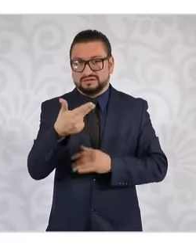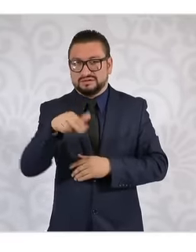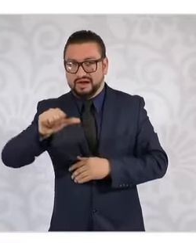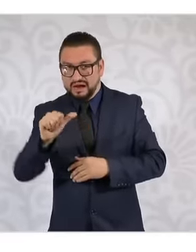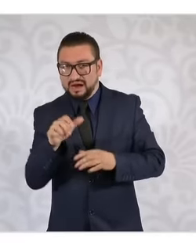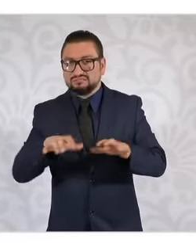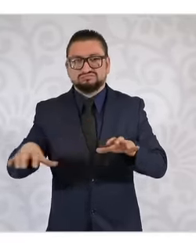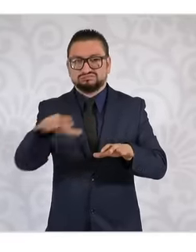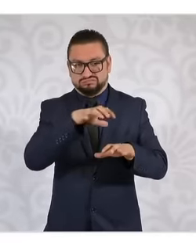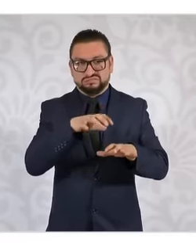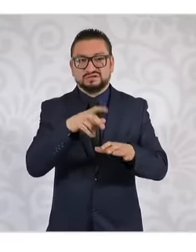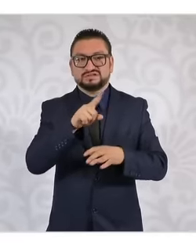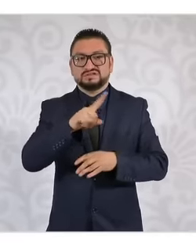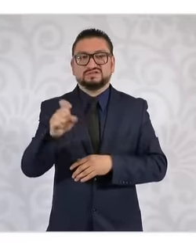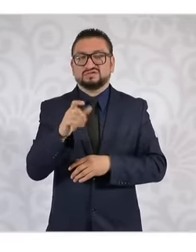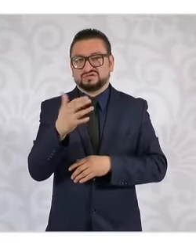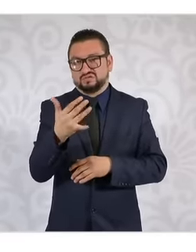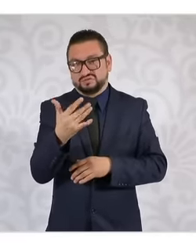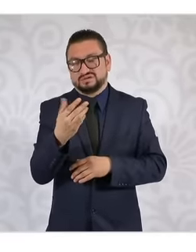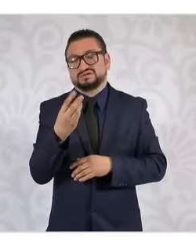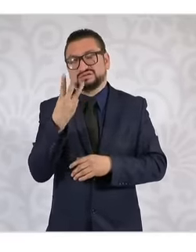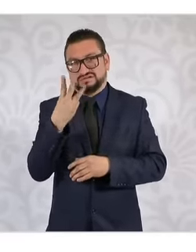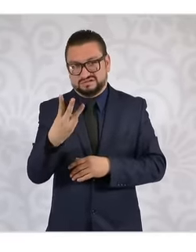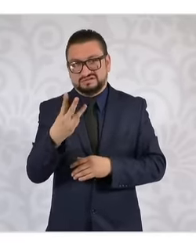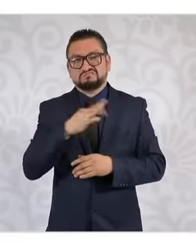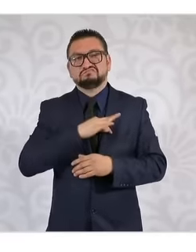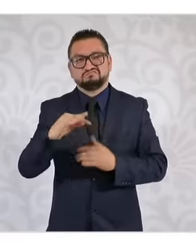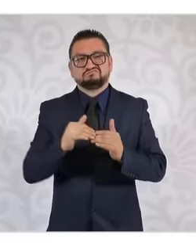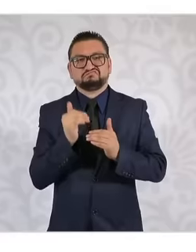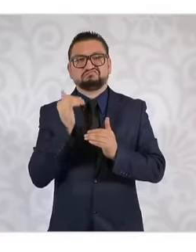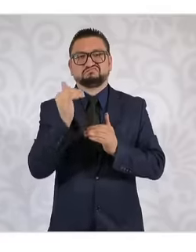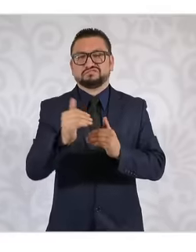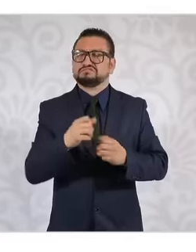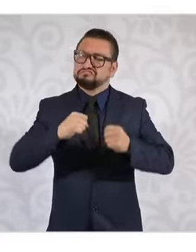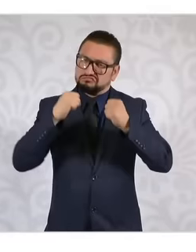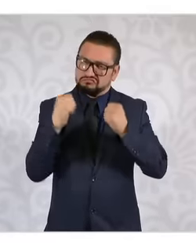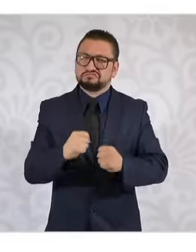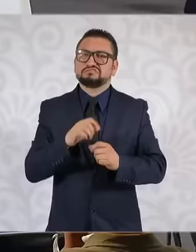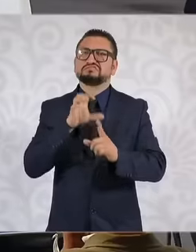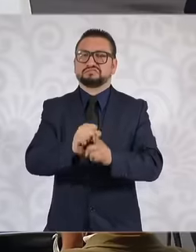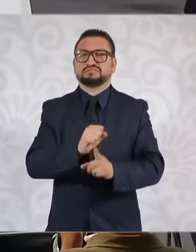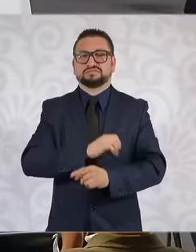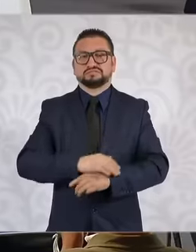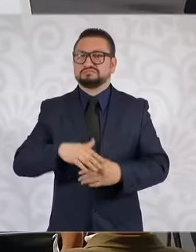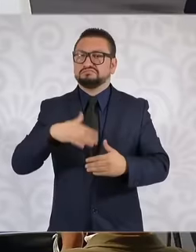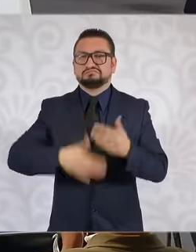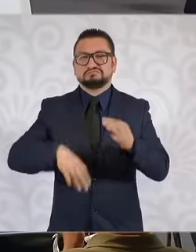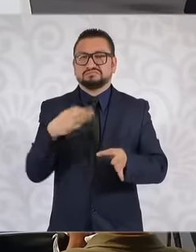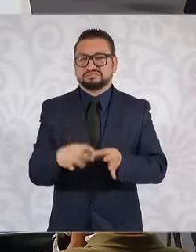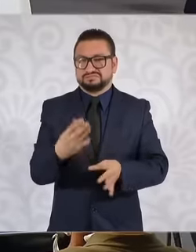go to 153 we are sure that we can achieve it is how much Madam President